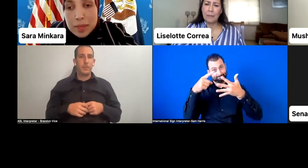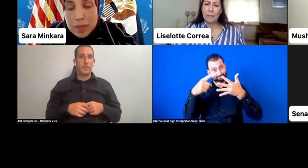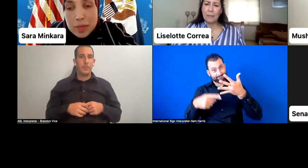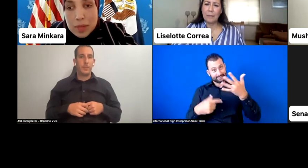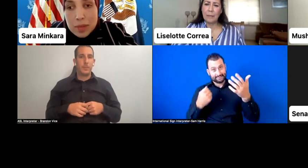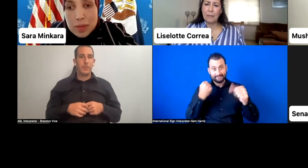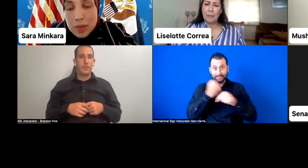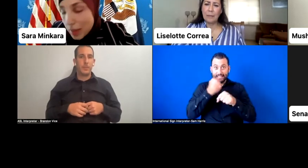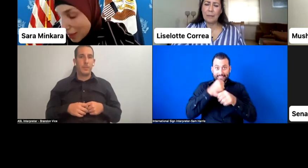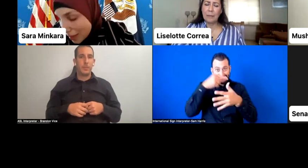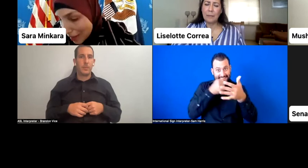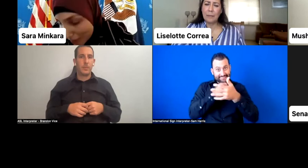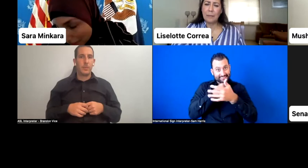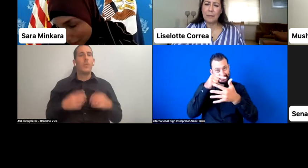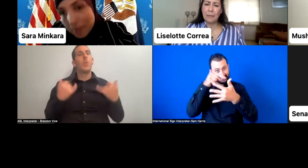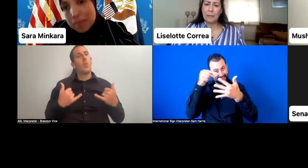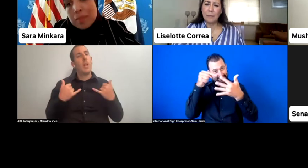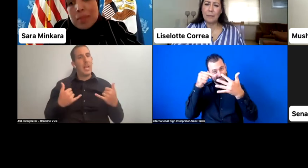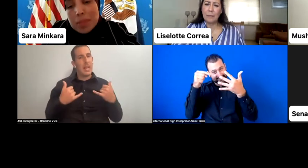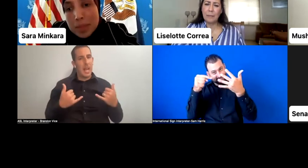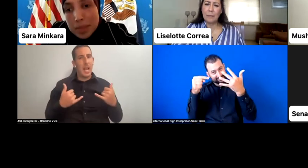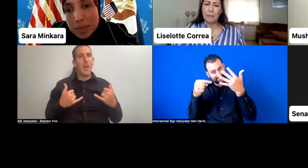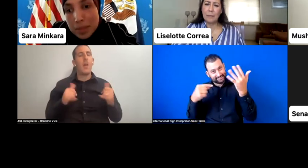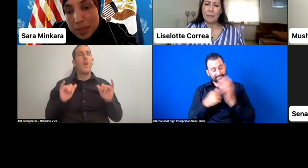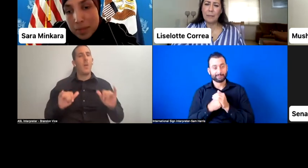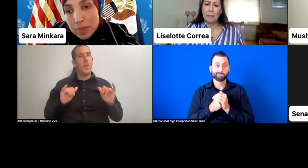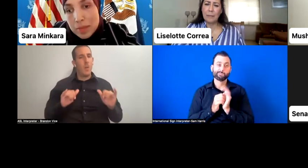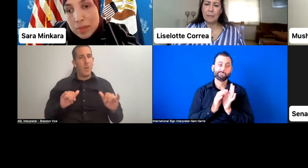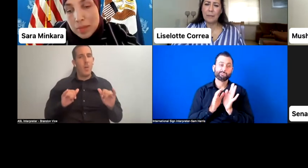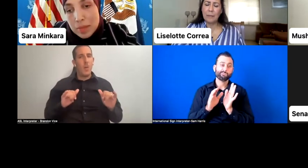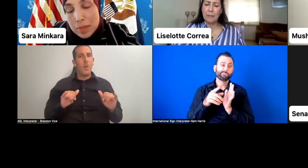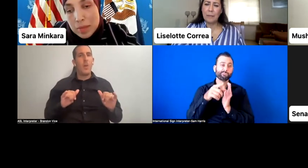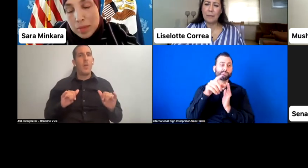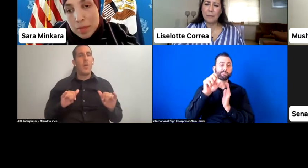I'm so pleased to hear how she feels